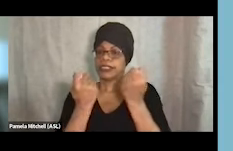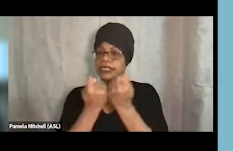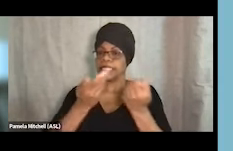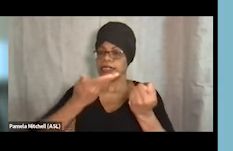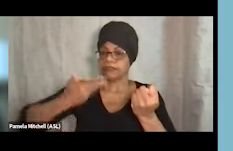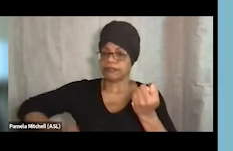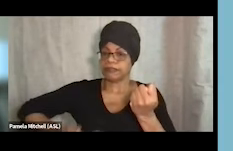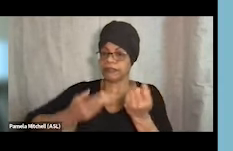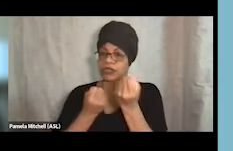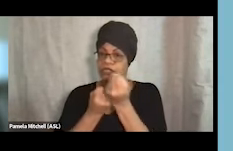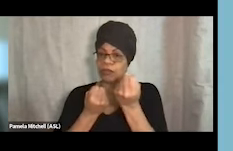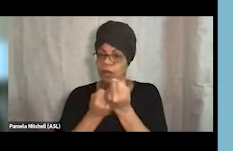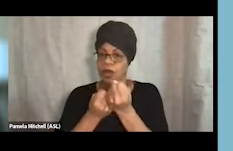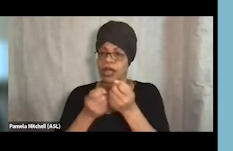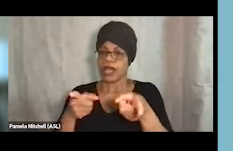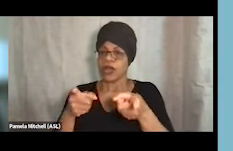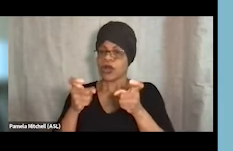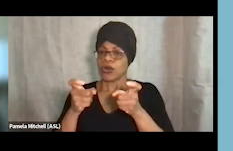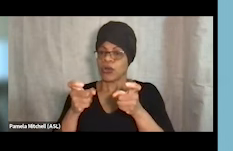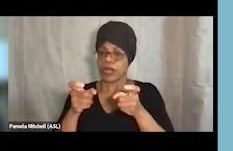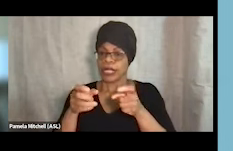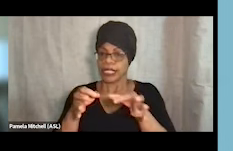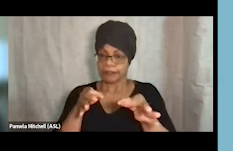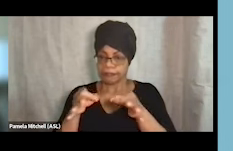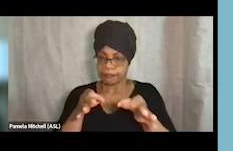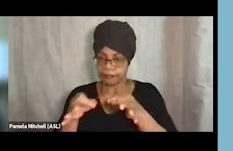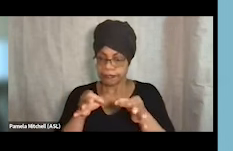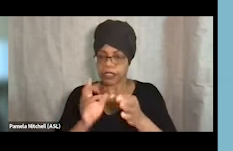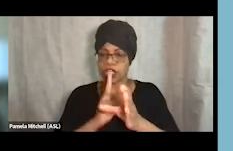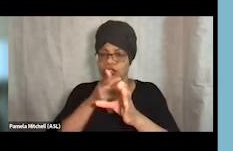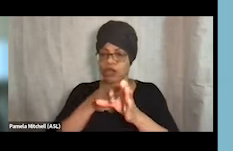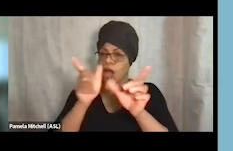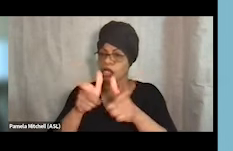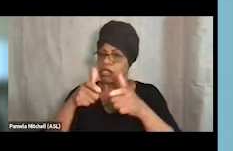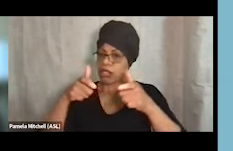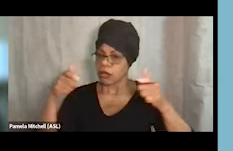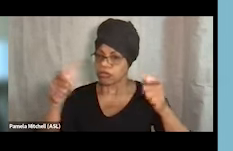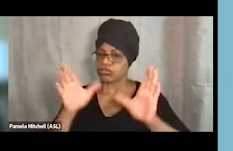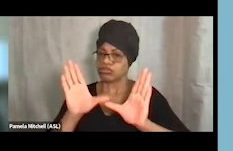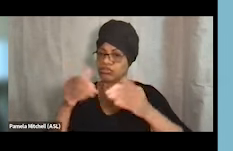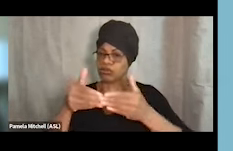A couple quick instructions. We're gonna be joined by a pretty large group today so all of your lines are muted